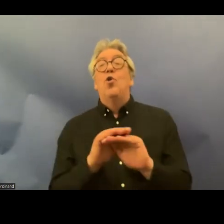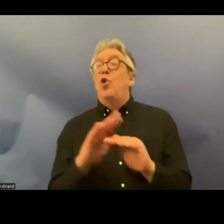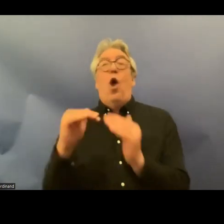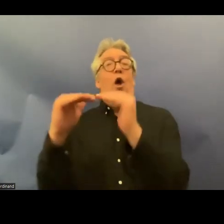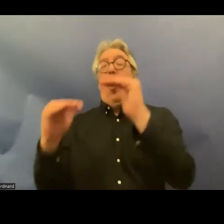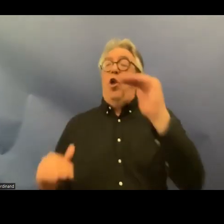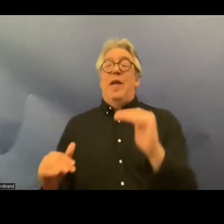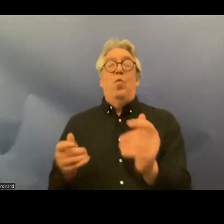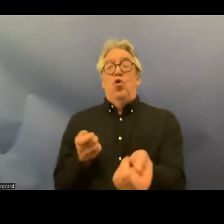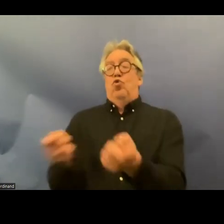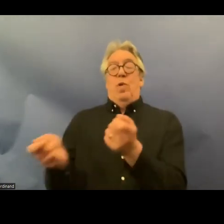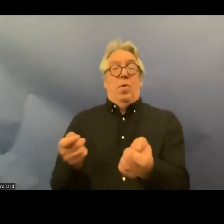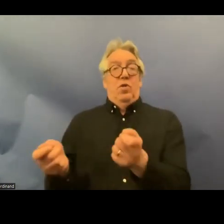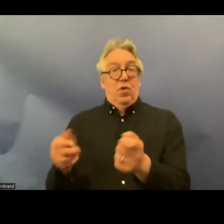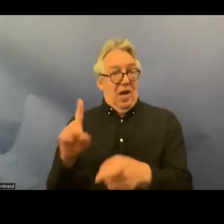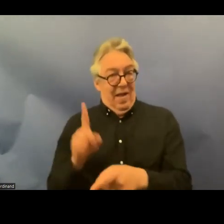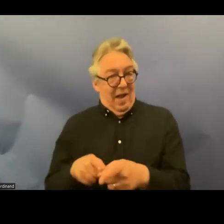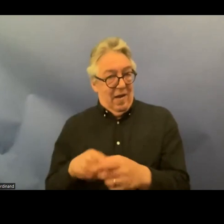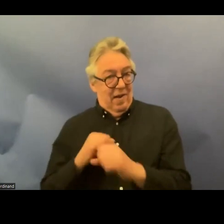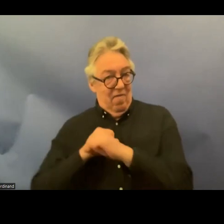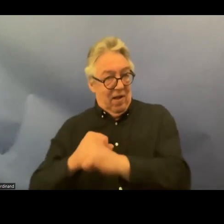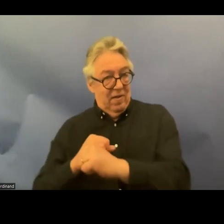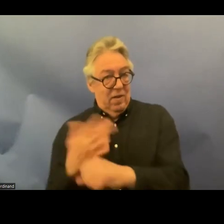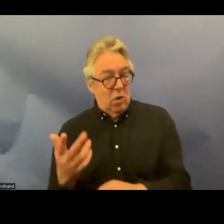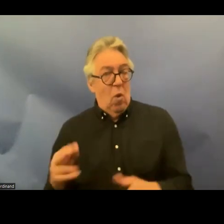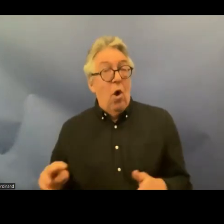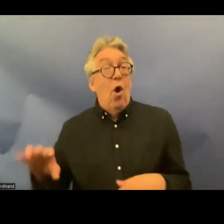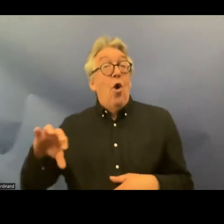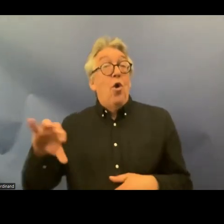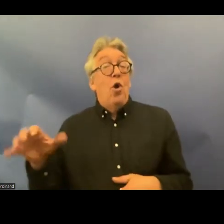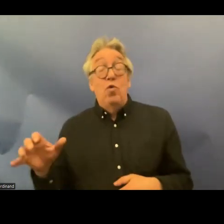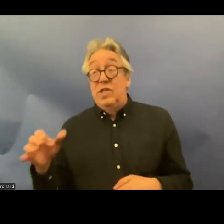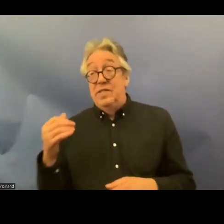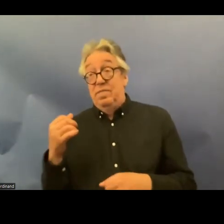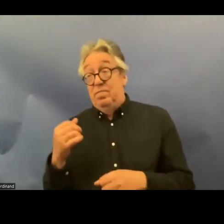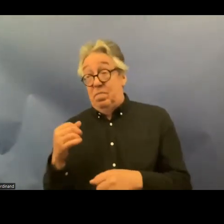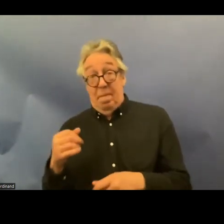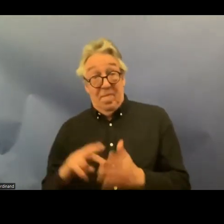makes it very difficult uh for countries to incorporate because it